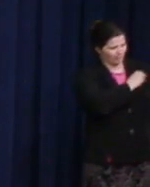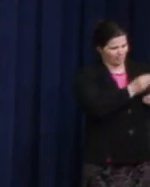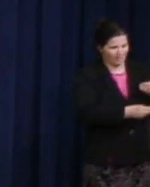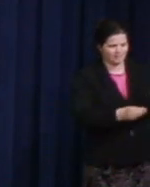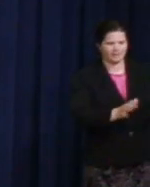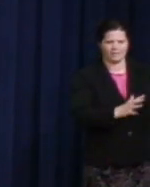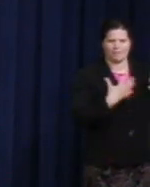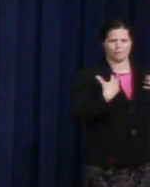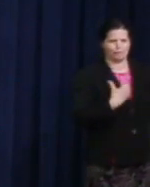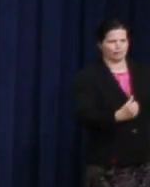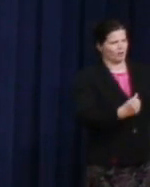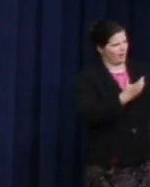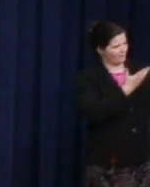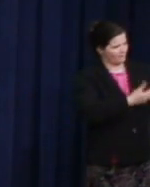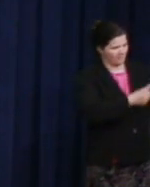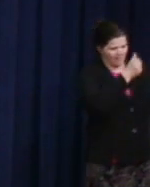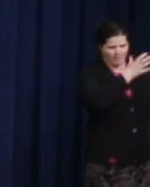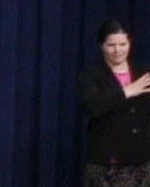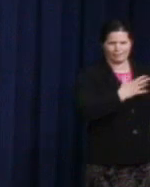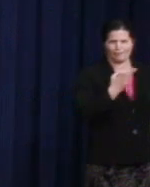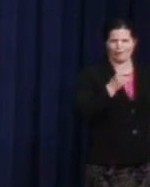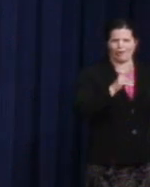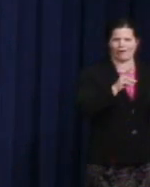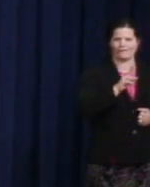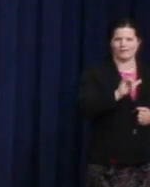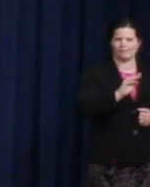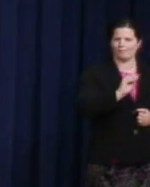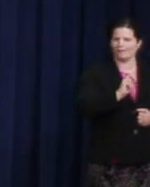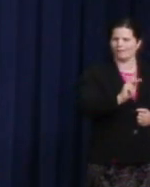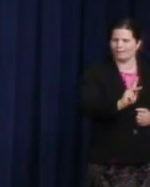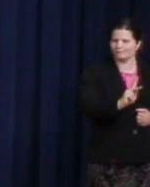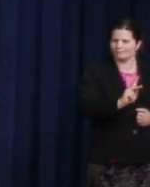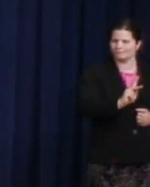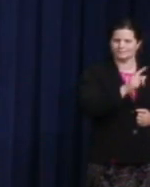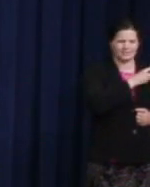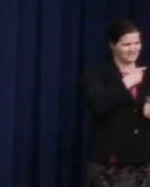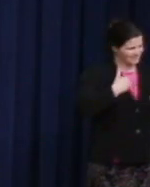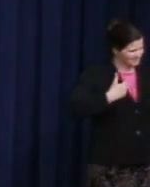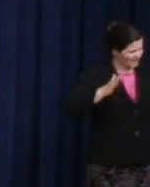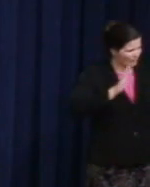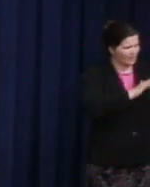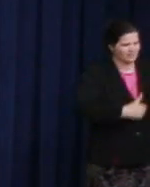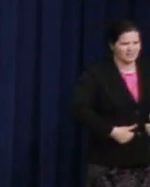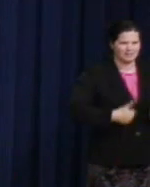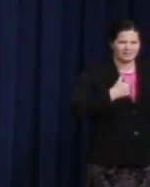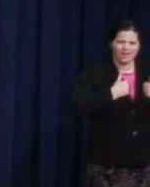in the struggle against hate and discrimination